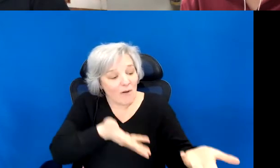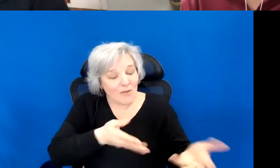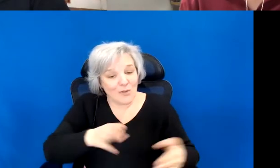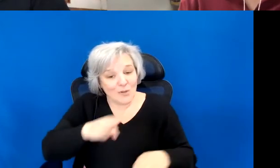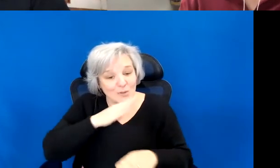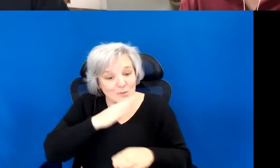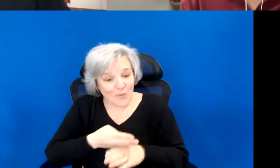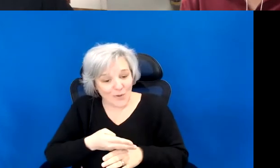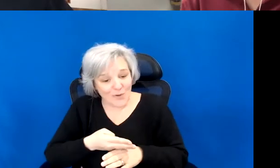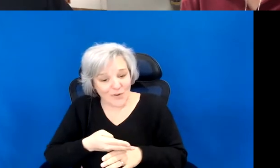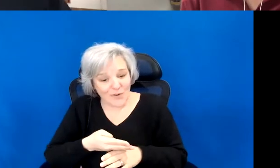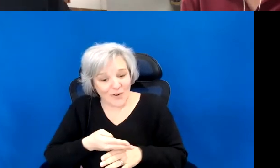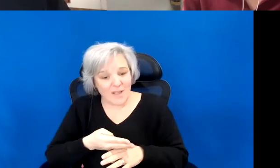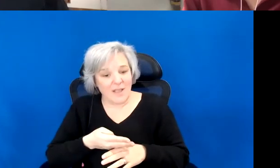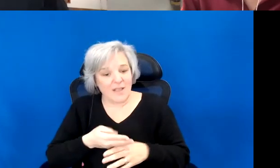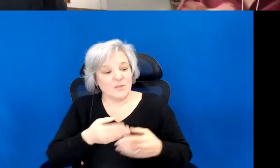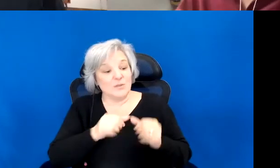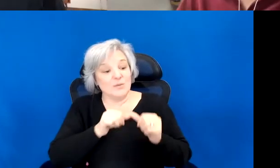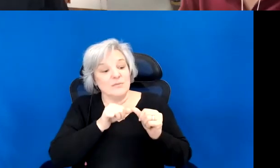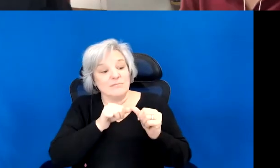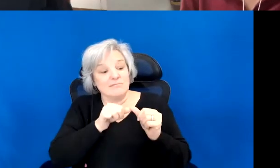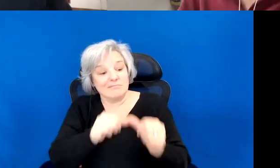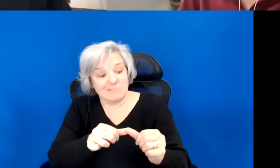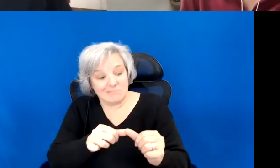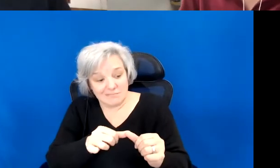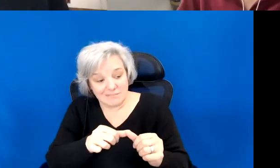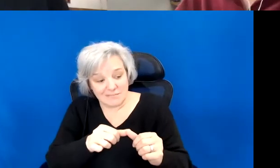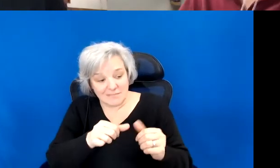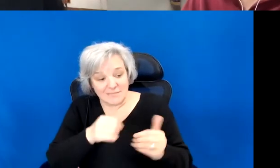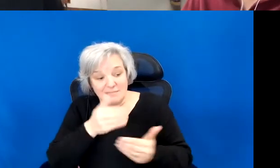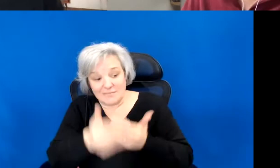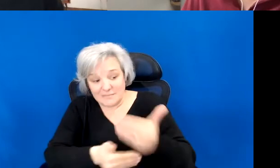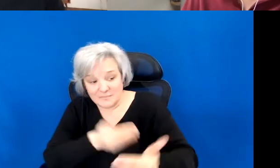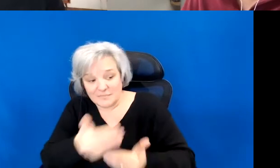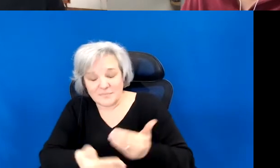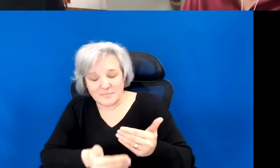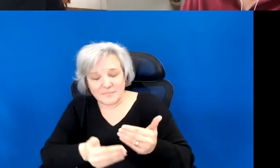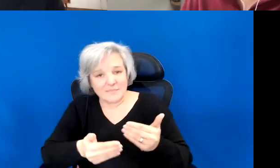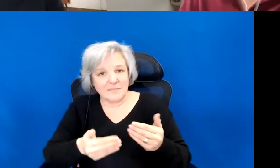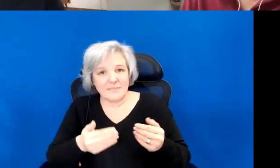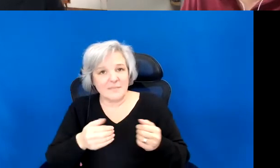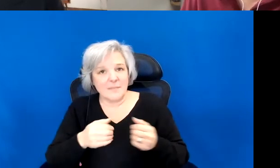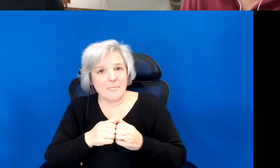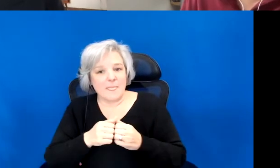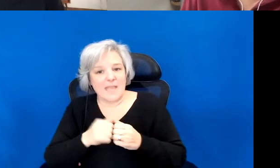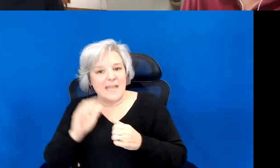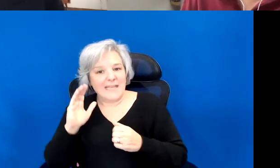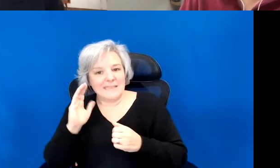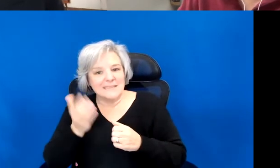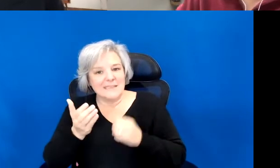a way of moving forward with, that it is that once inevitability of denying the state by